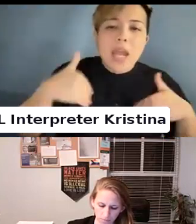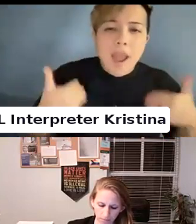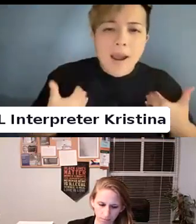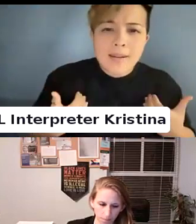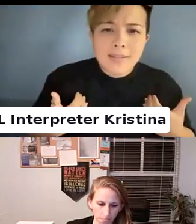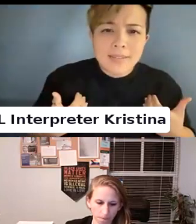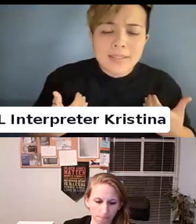If they are so demoralizing.